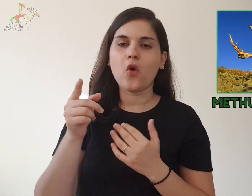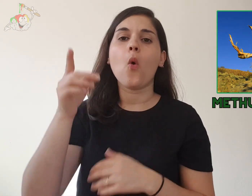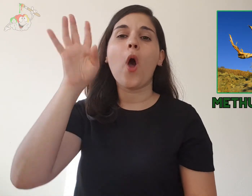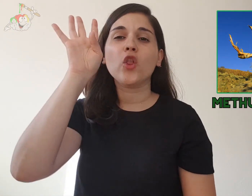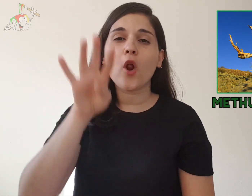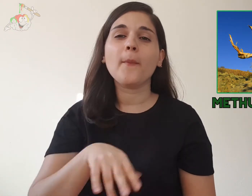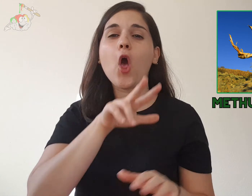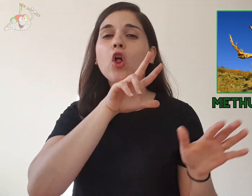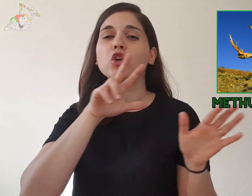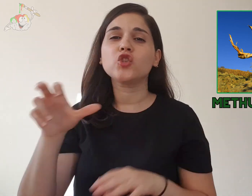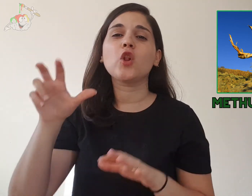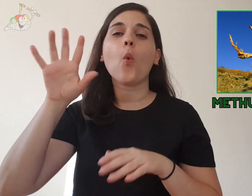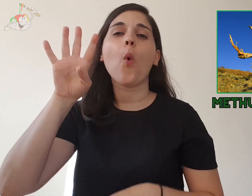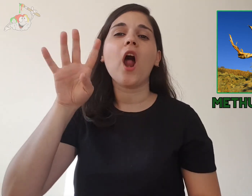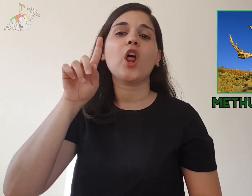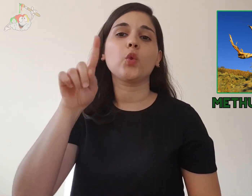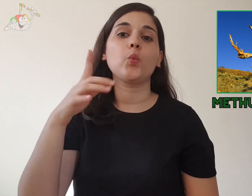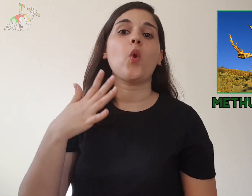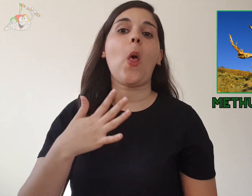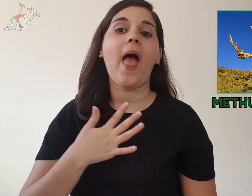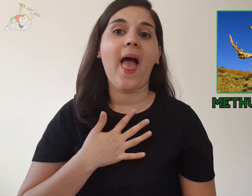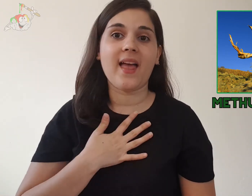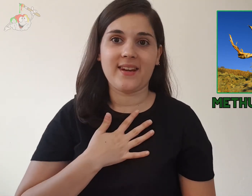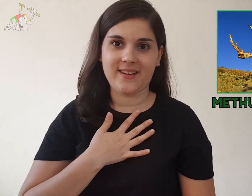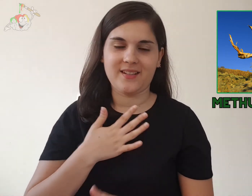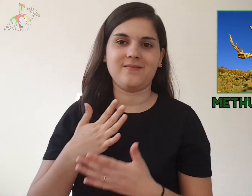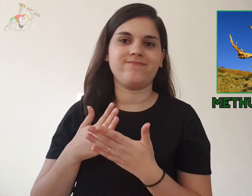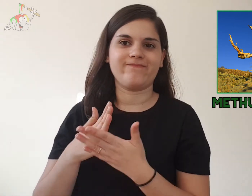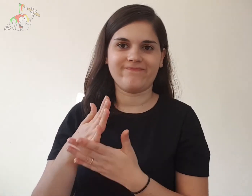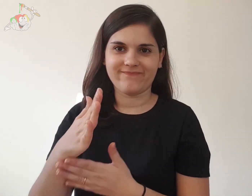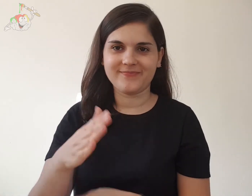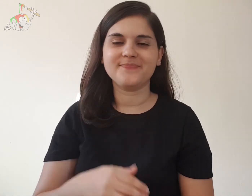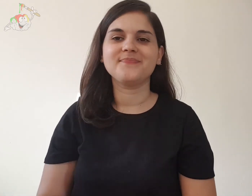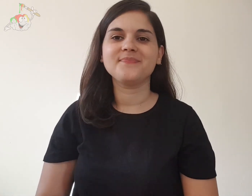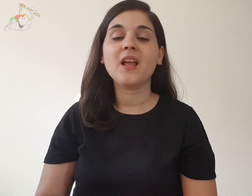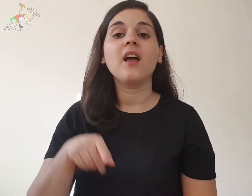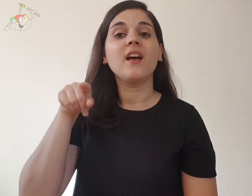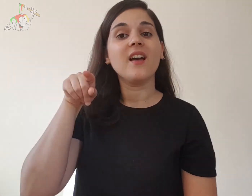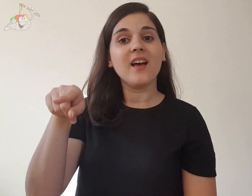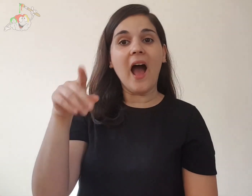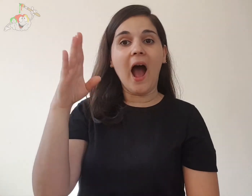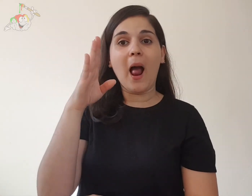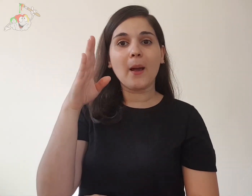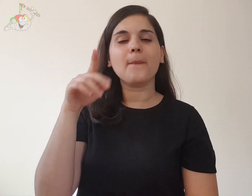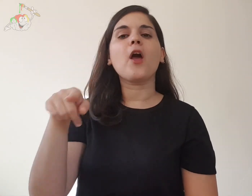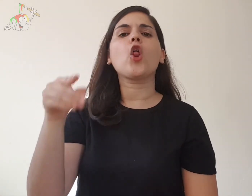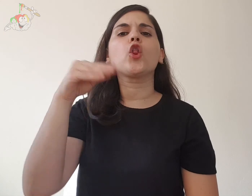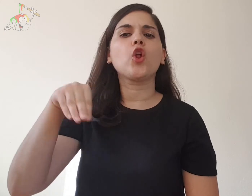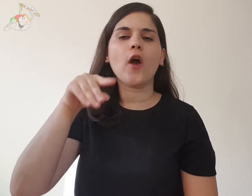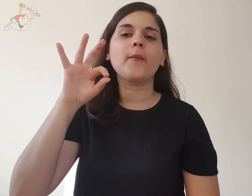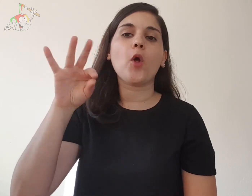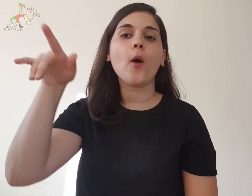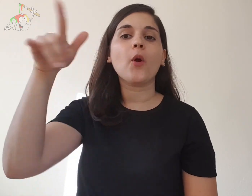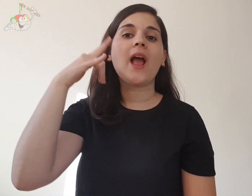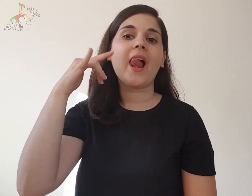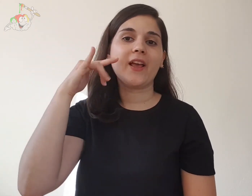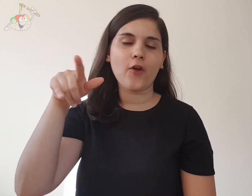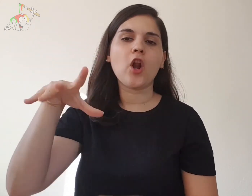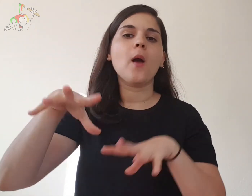4841 years of age. This tree is found in California, in